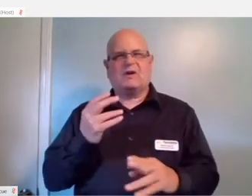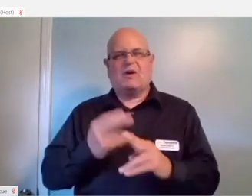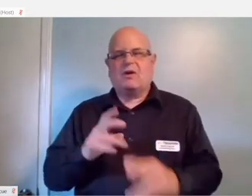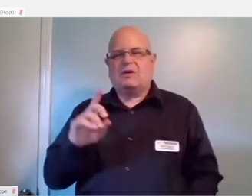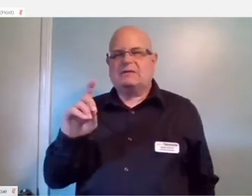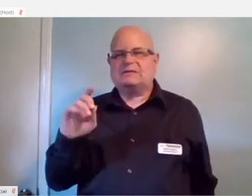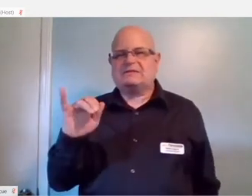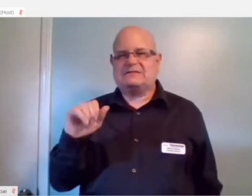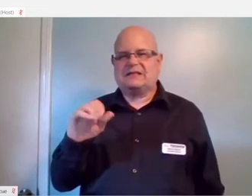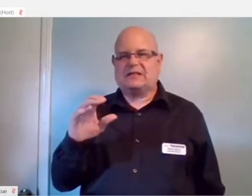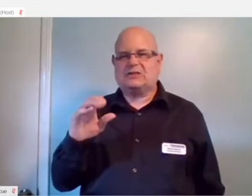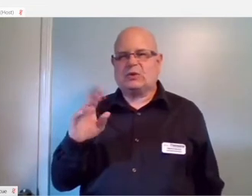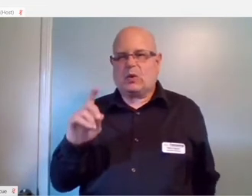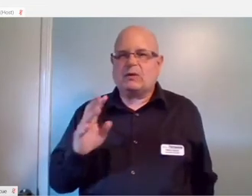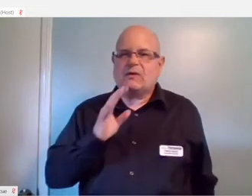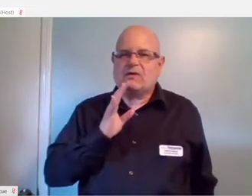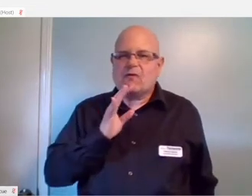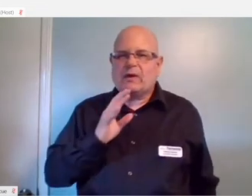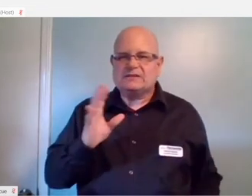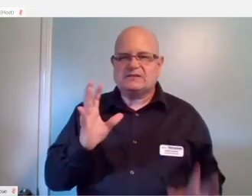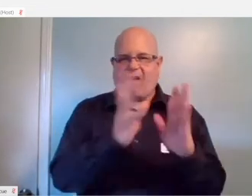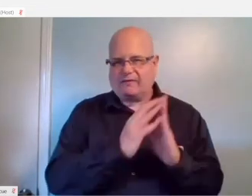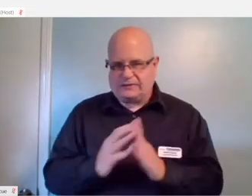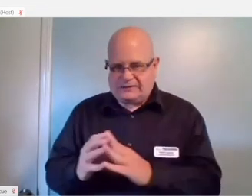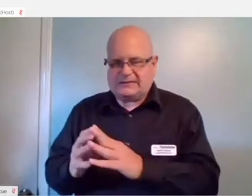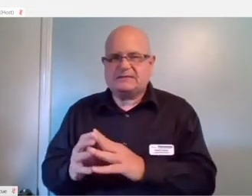voice conferencing program that's free.